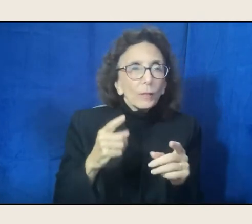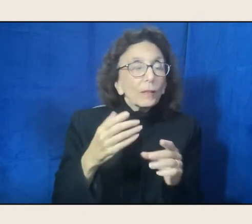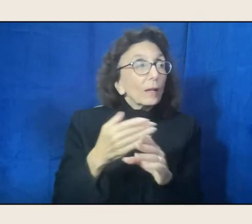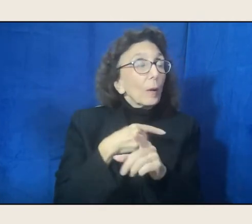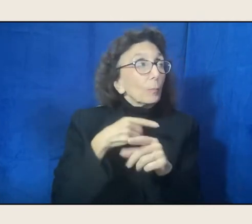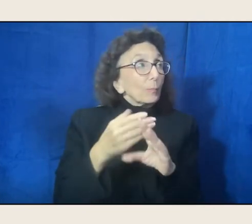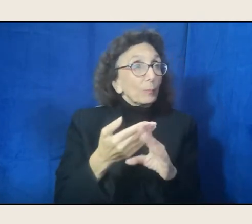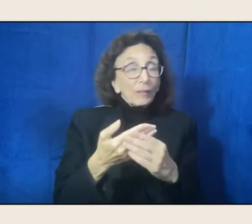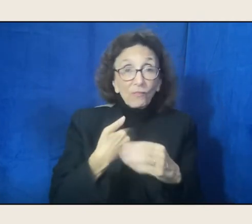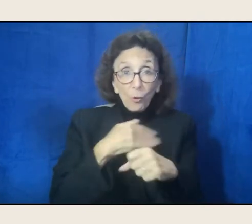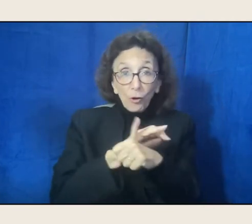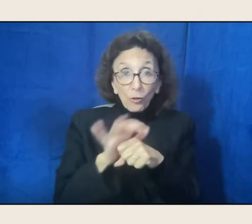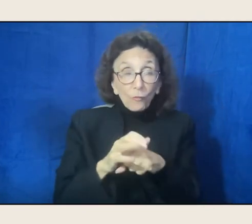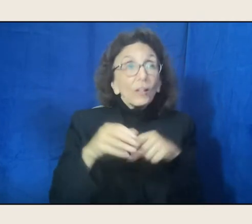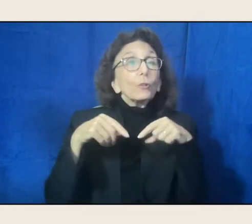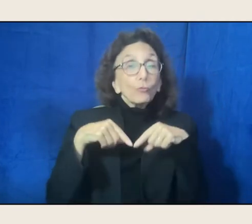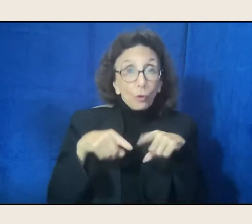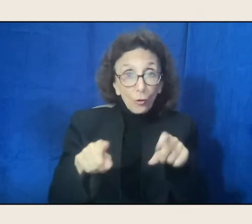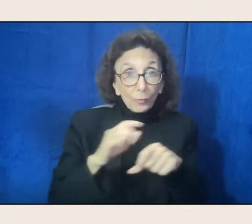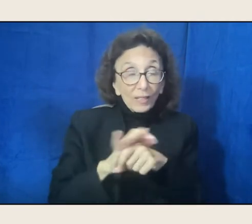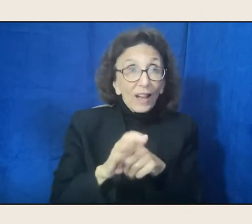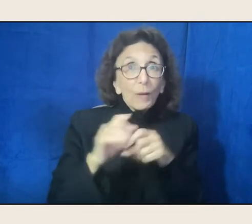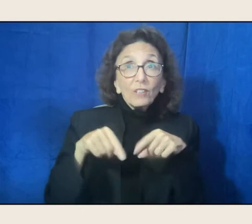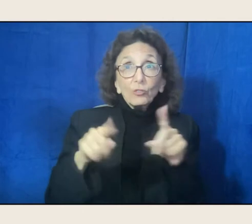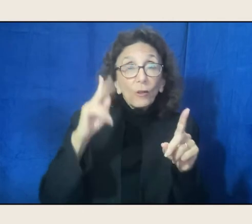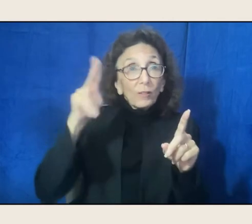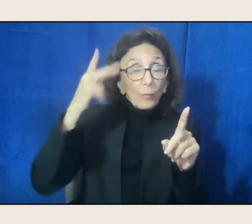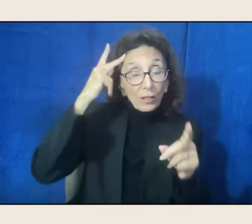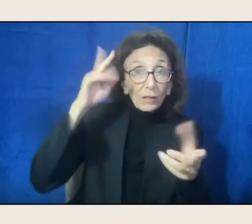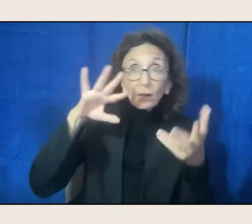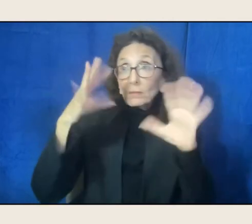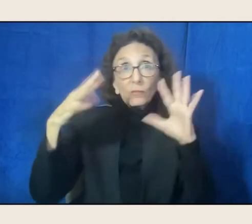and during all of this political craziness, and hate stuff.